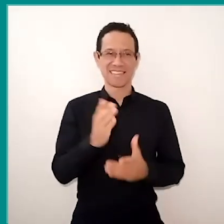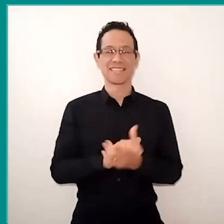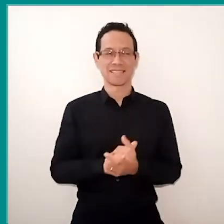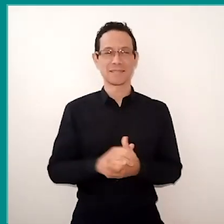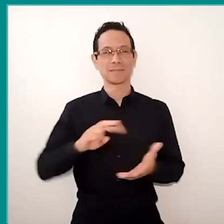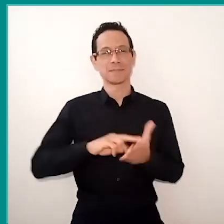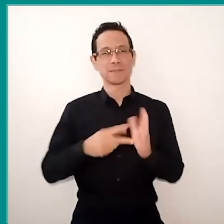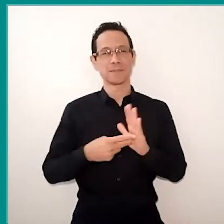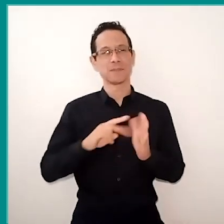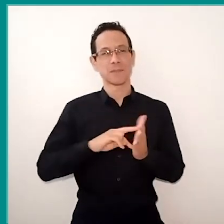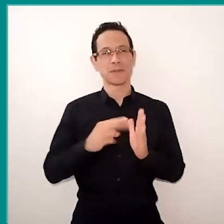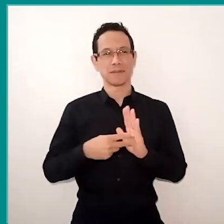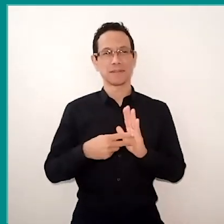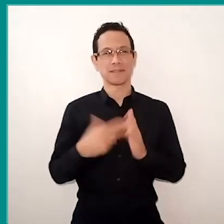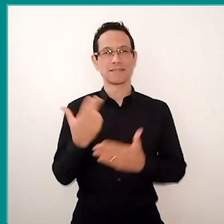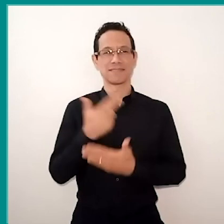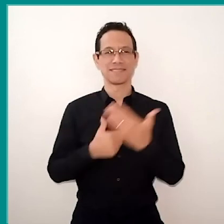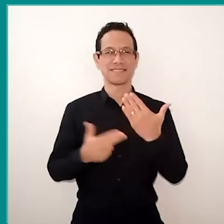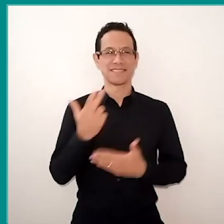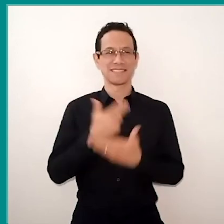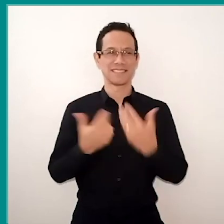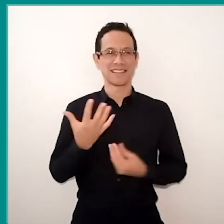the illustration of the argentine artist, very symbolic,